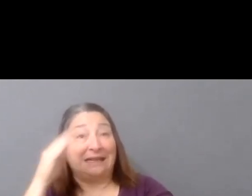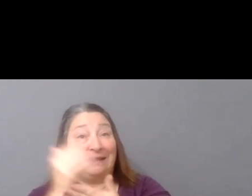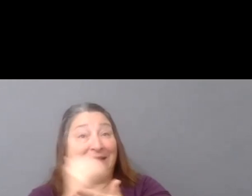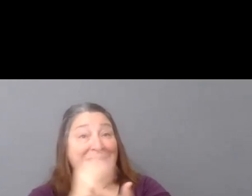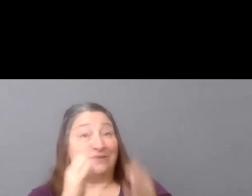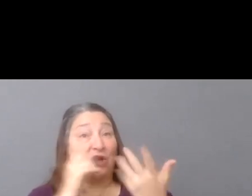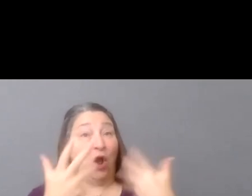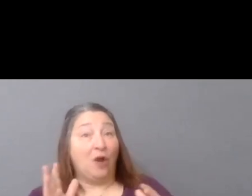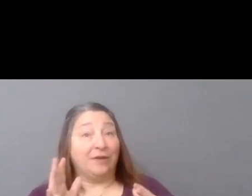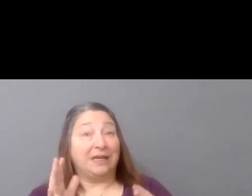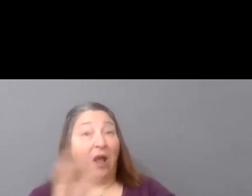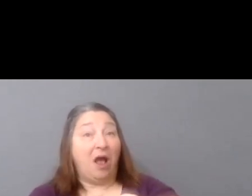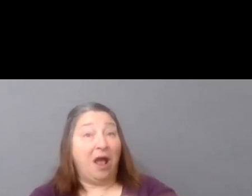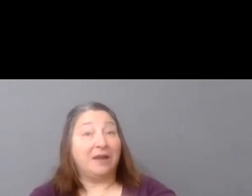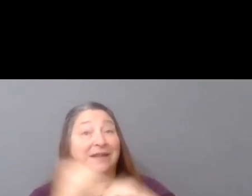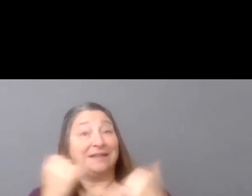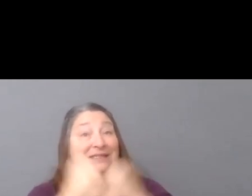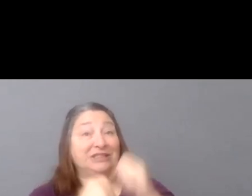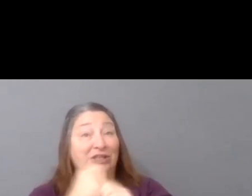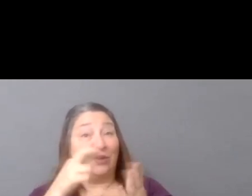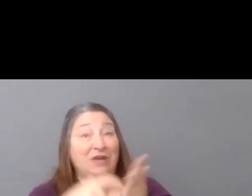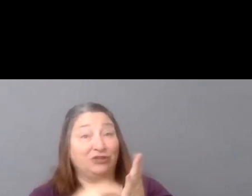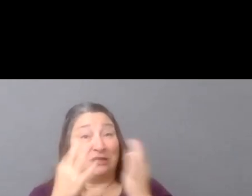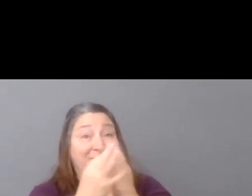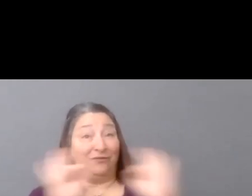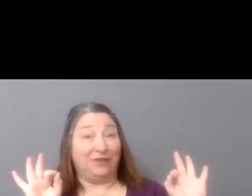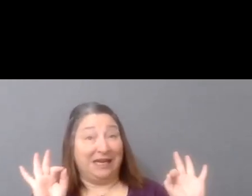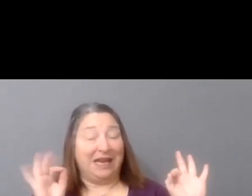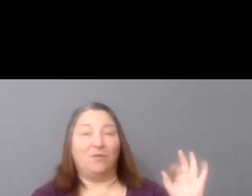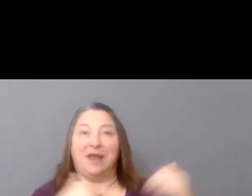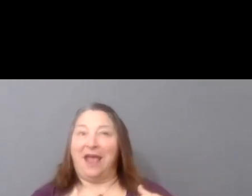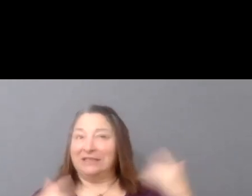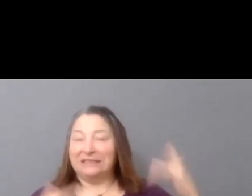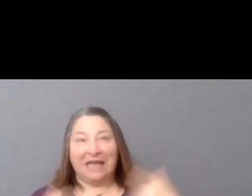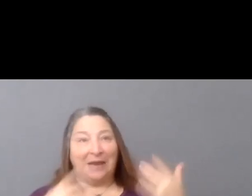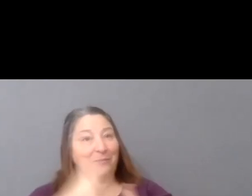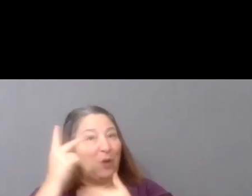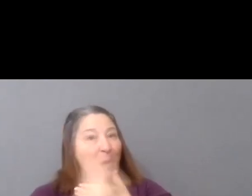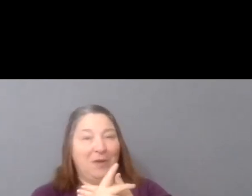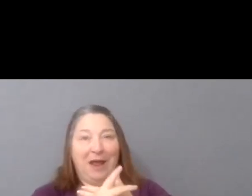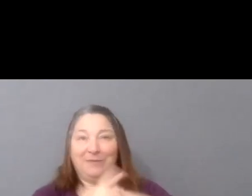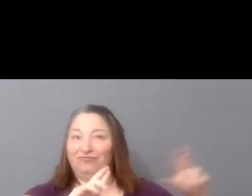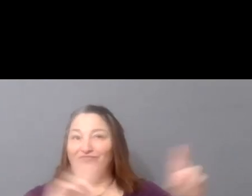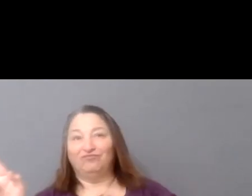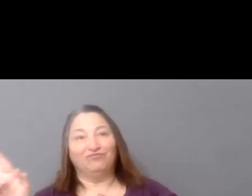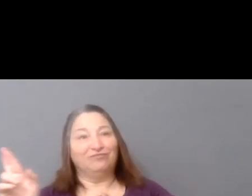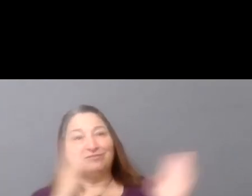Registration is free this year, and we have some really exciting programming lined up. So please spread the word.